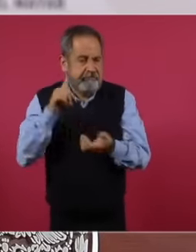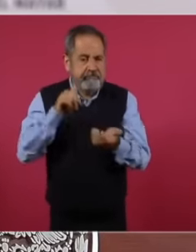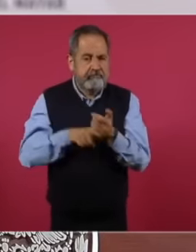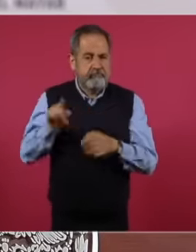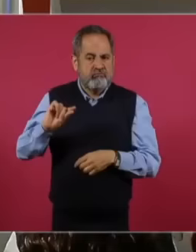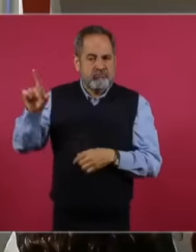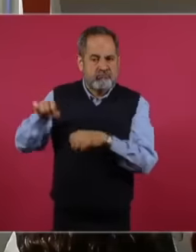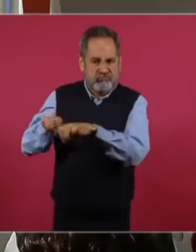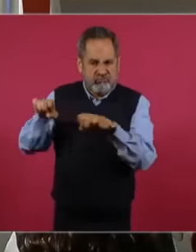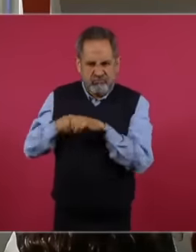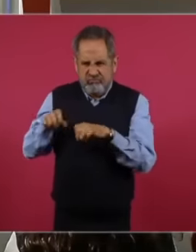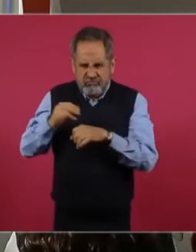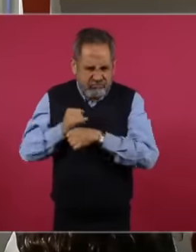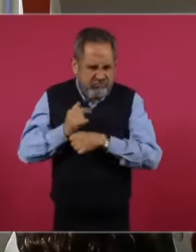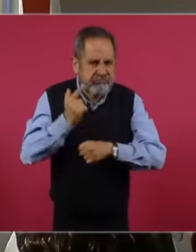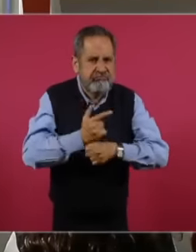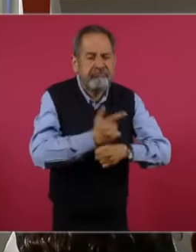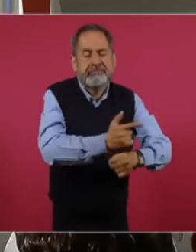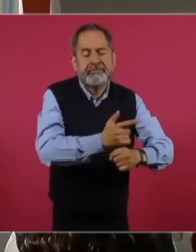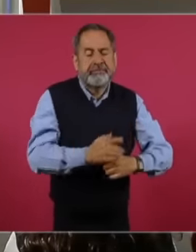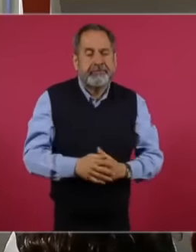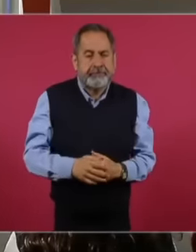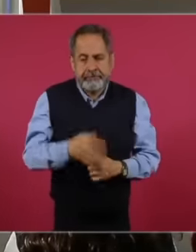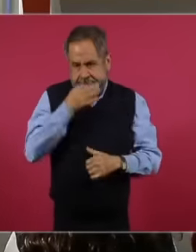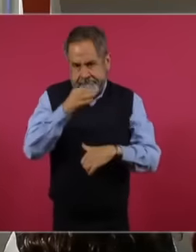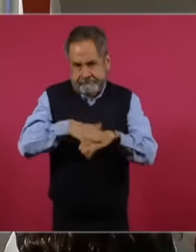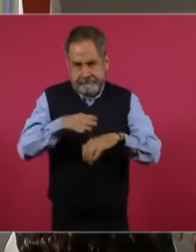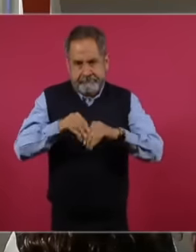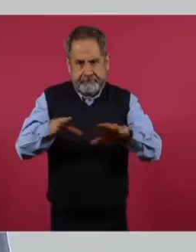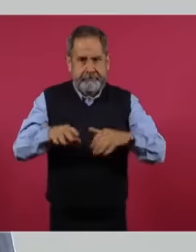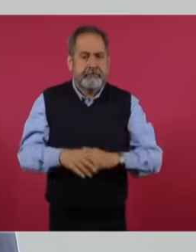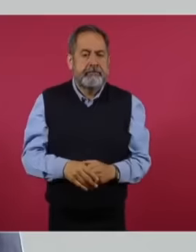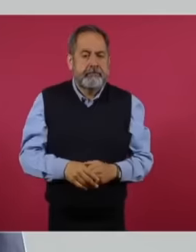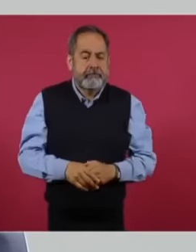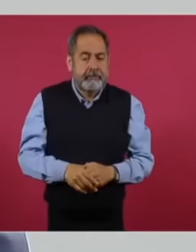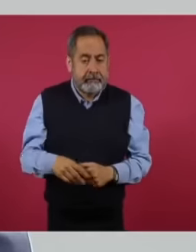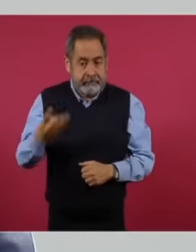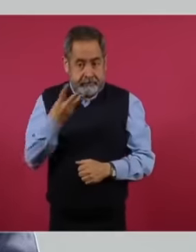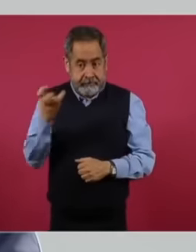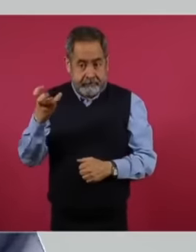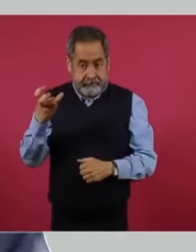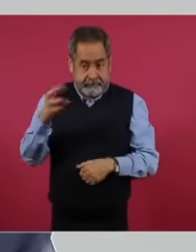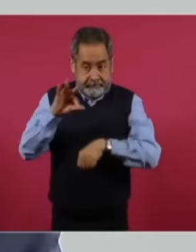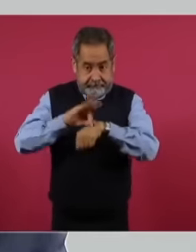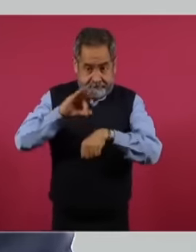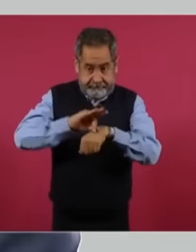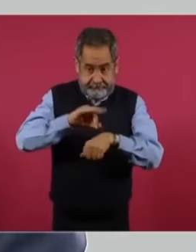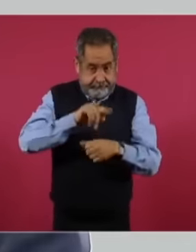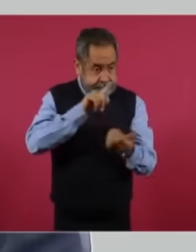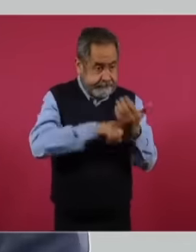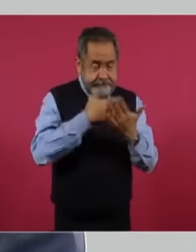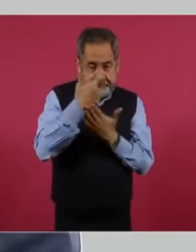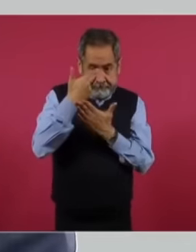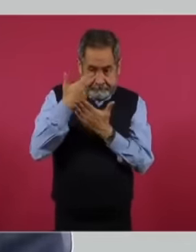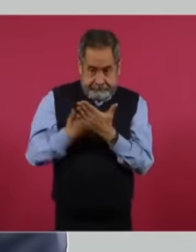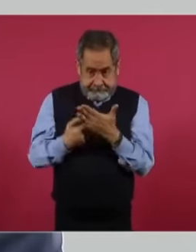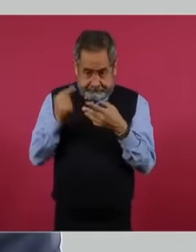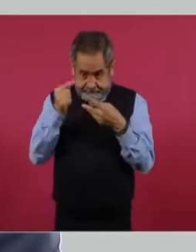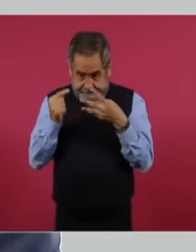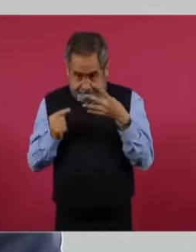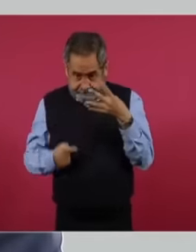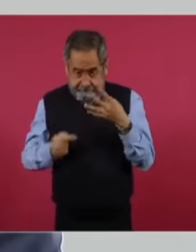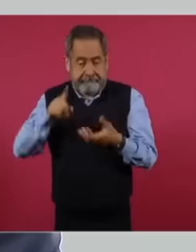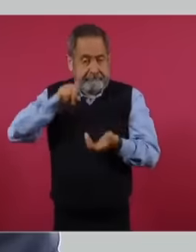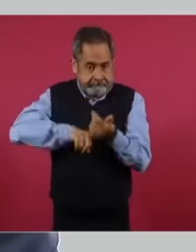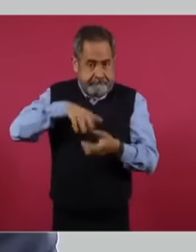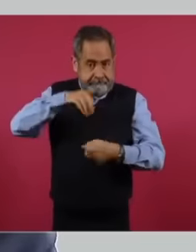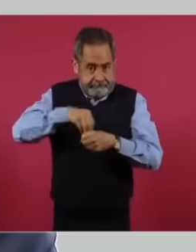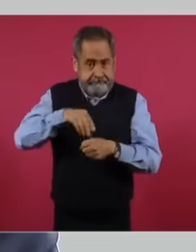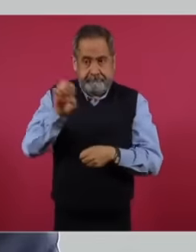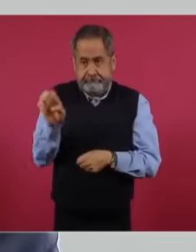team, we report the following of the 300 registered pharmacies enenada cofepris and marina